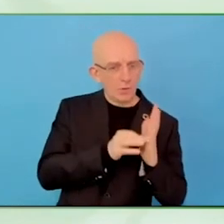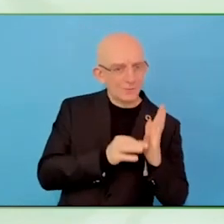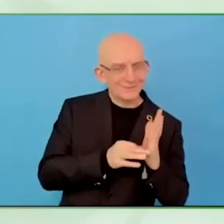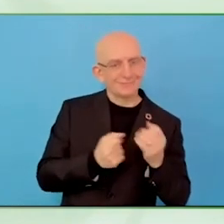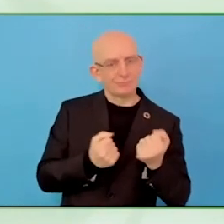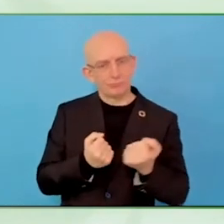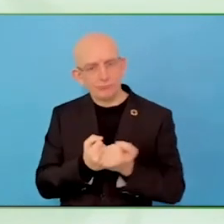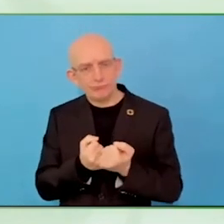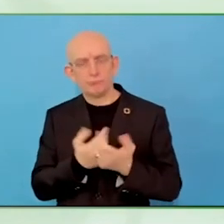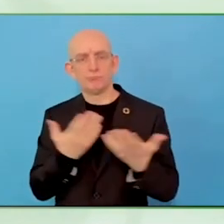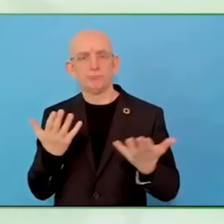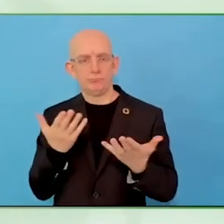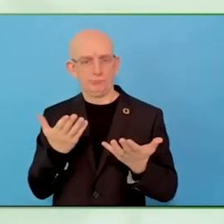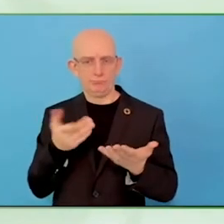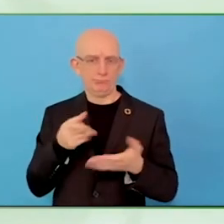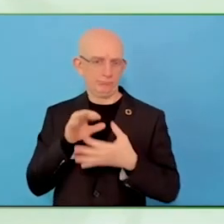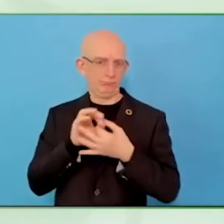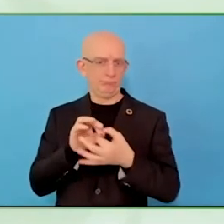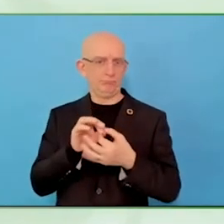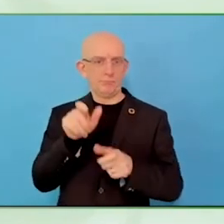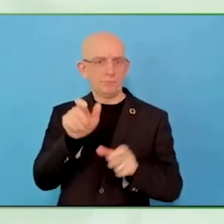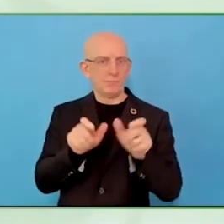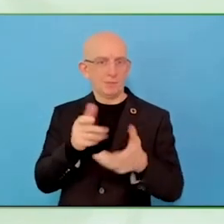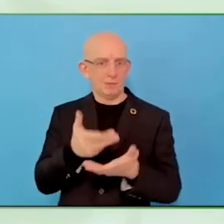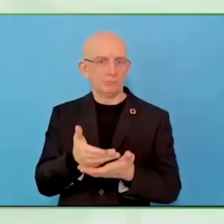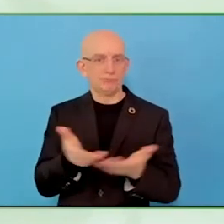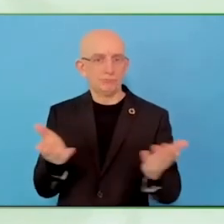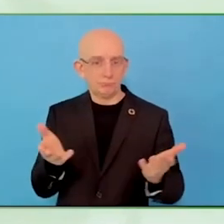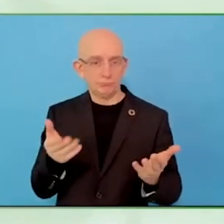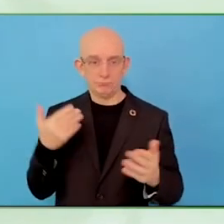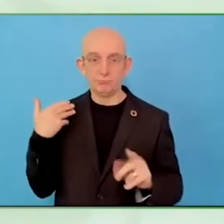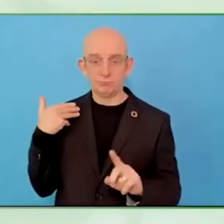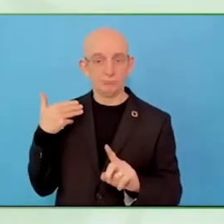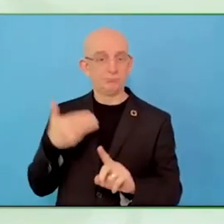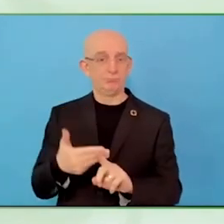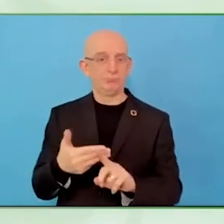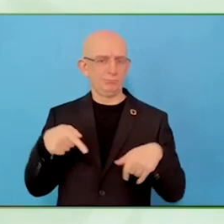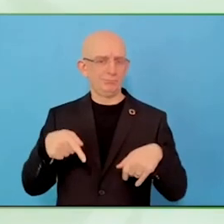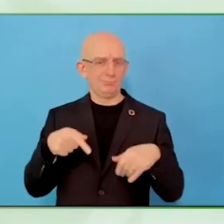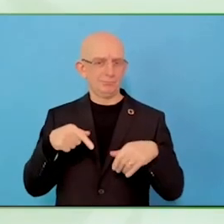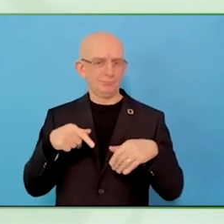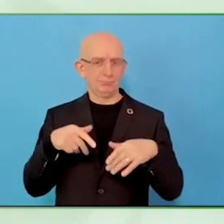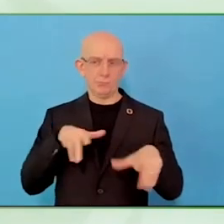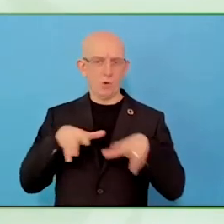You have this entrepreneurship program for people with psychosocial disabilities all across Israel.